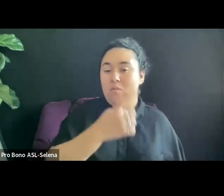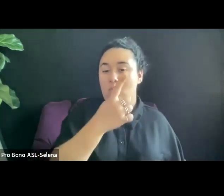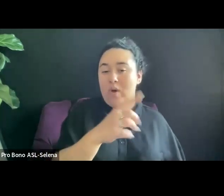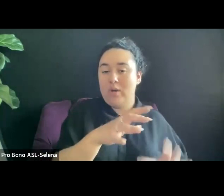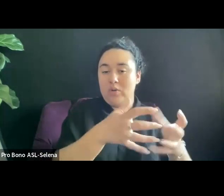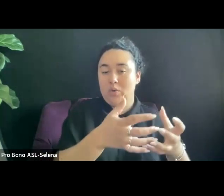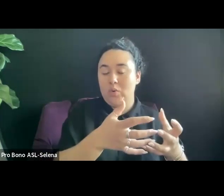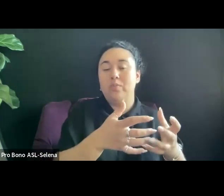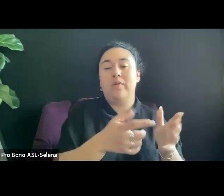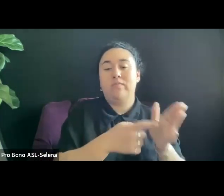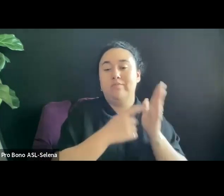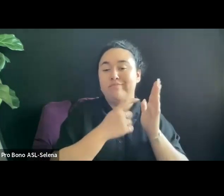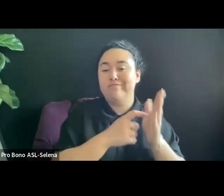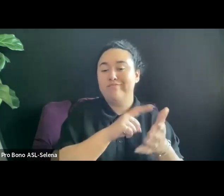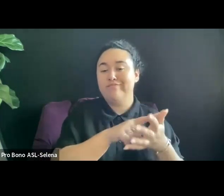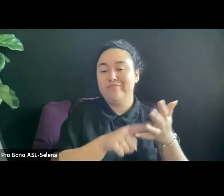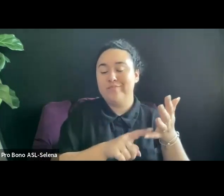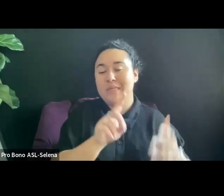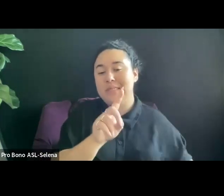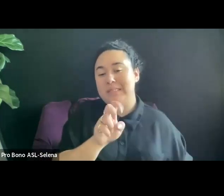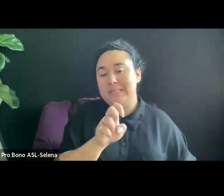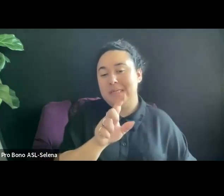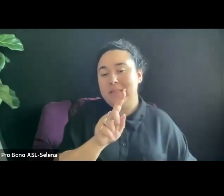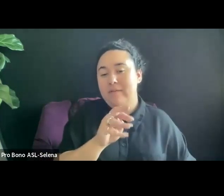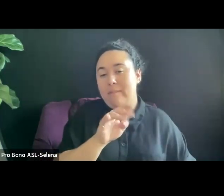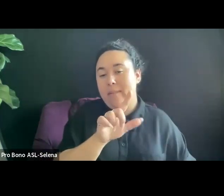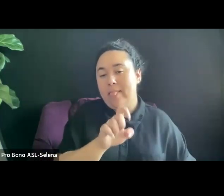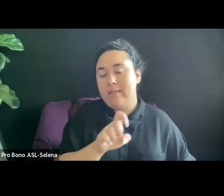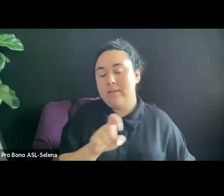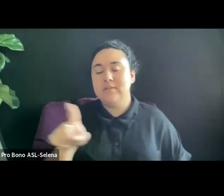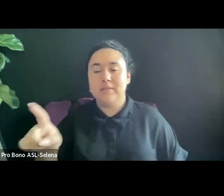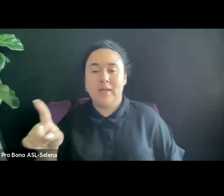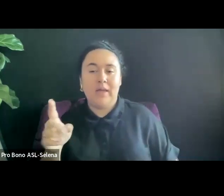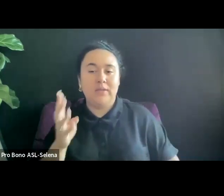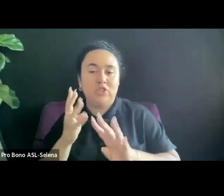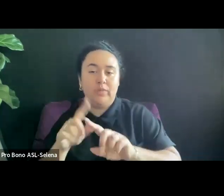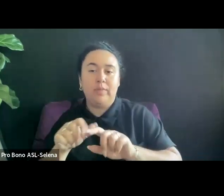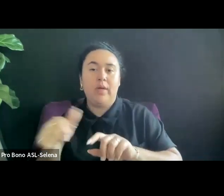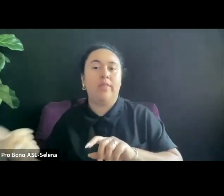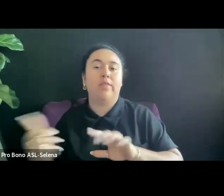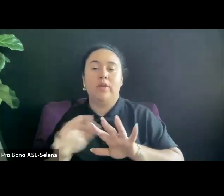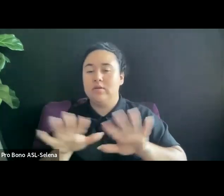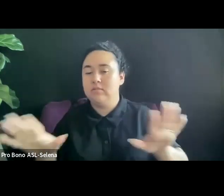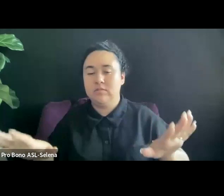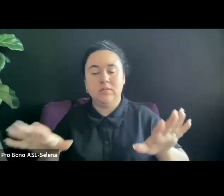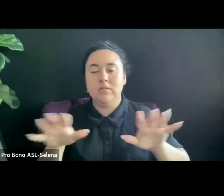YOU MAY HAVE HEARD OF THIS ONE ALREADY FROM OTHER PLACES BUT I HAVE TO REPEAT IT BECAUSE IT'S ONE OF